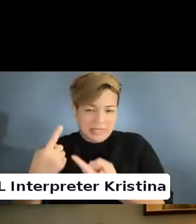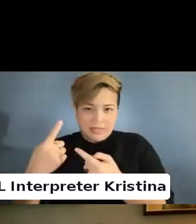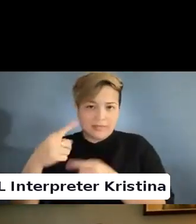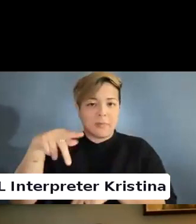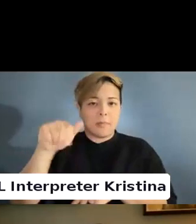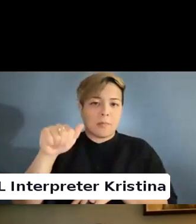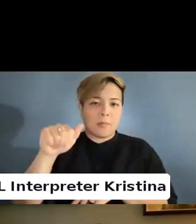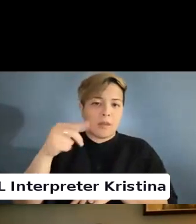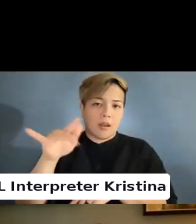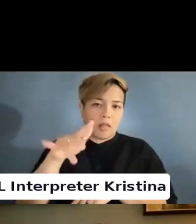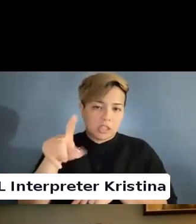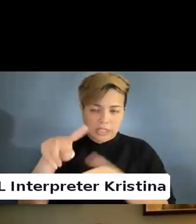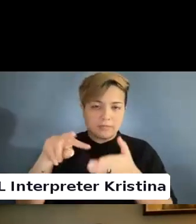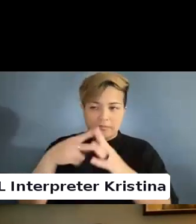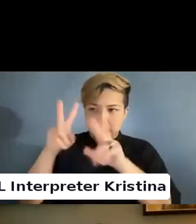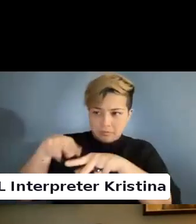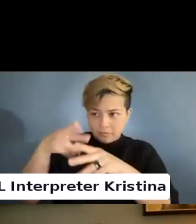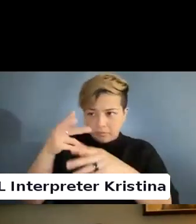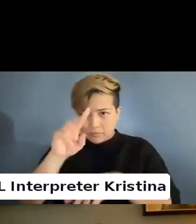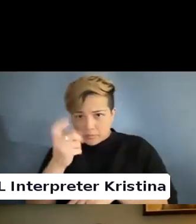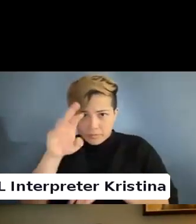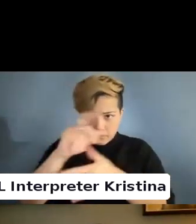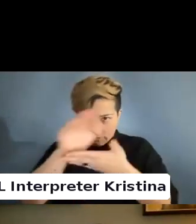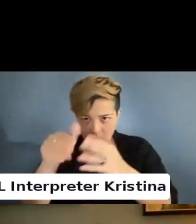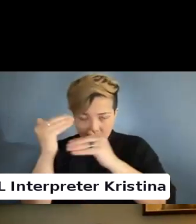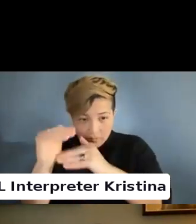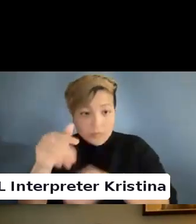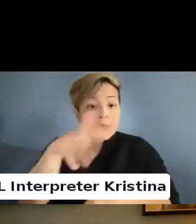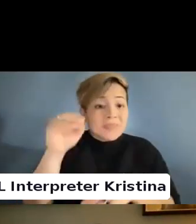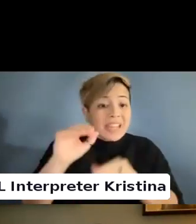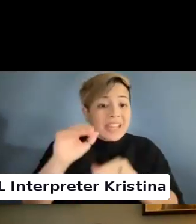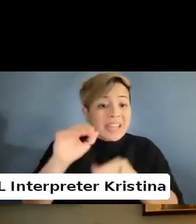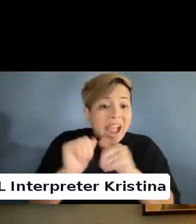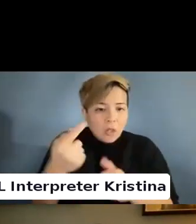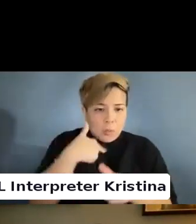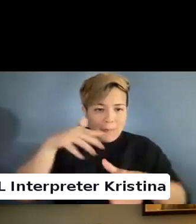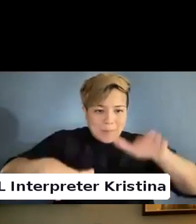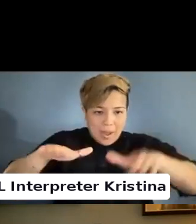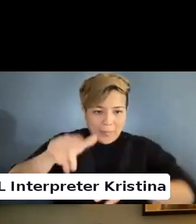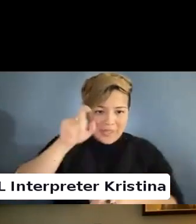How do we balance the need for legal support for things like quote unquote special education